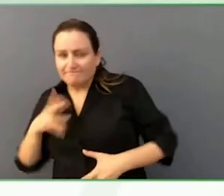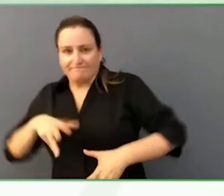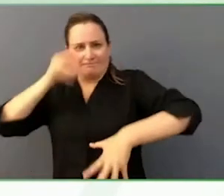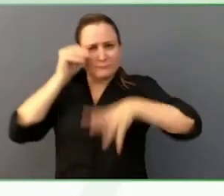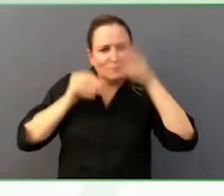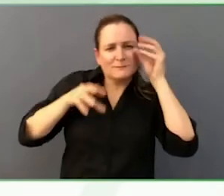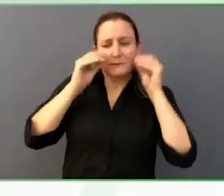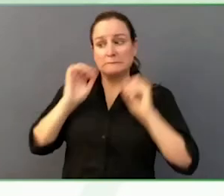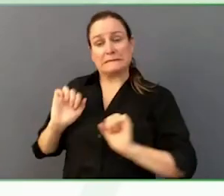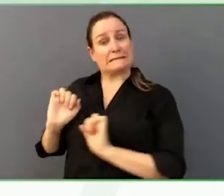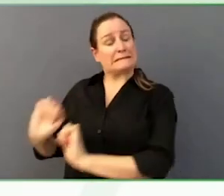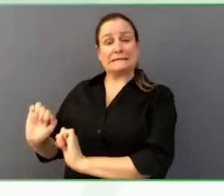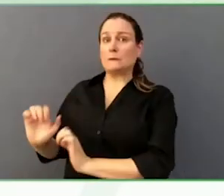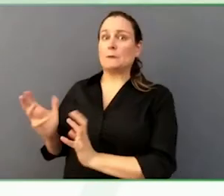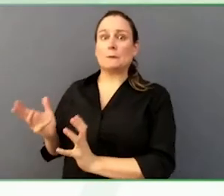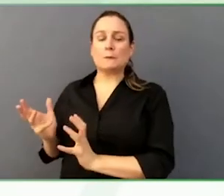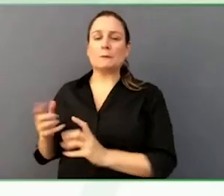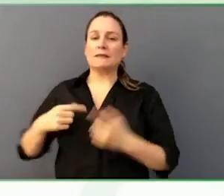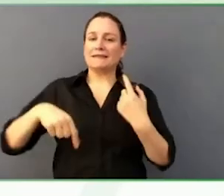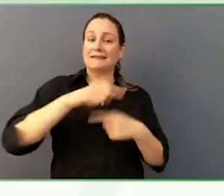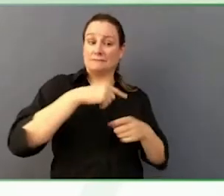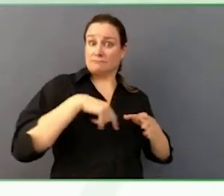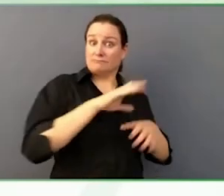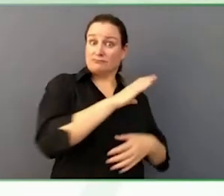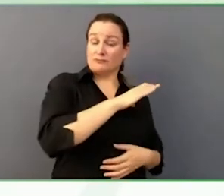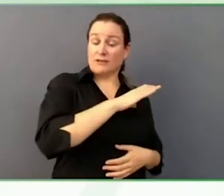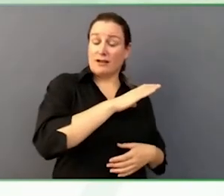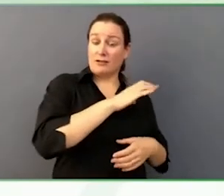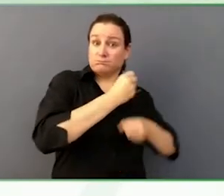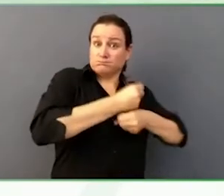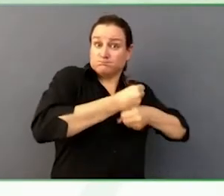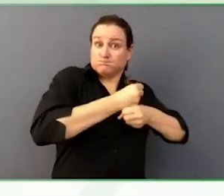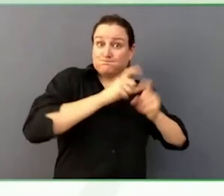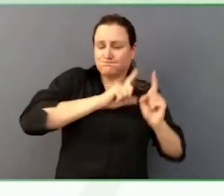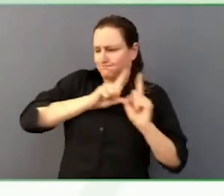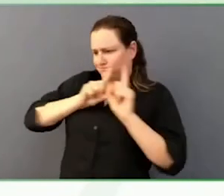Certainly, every time I go in and chat to Nick about something, I